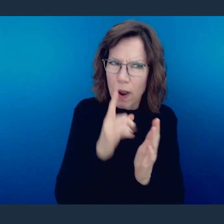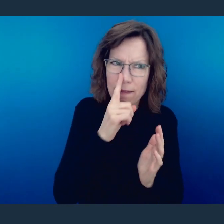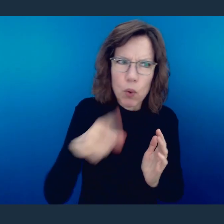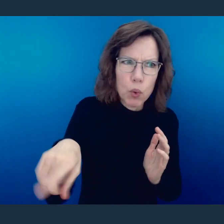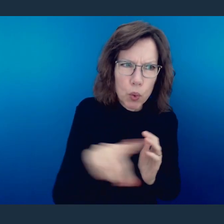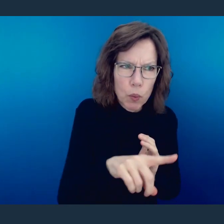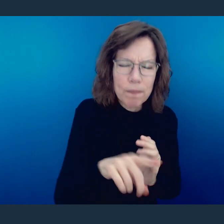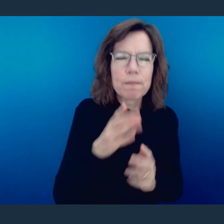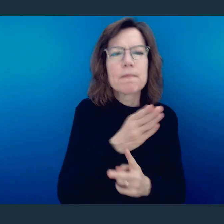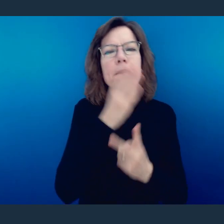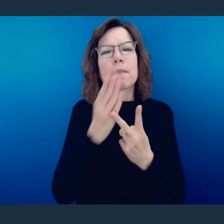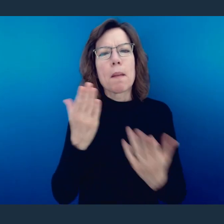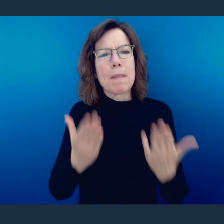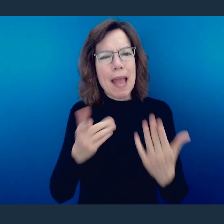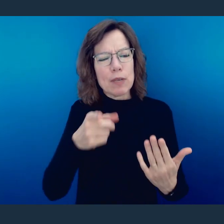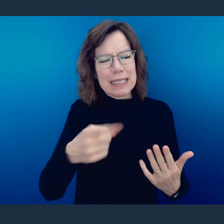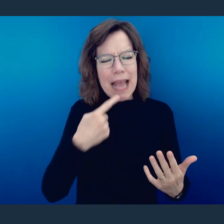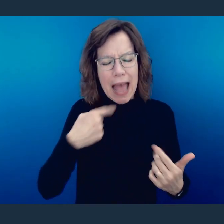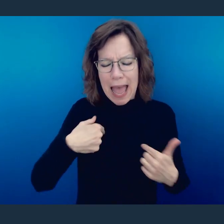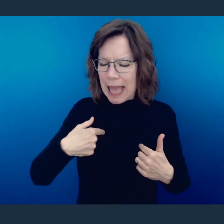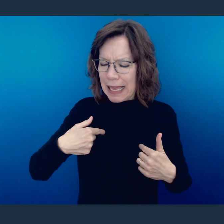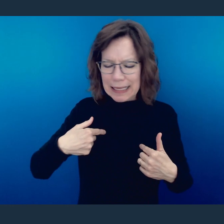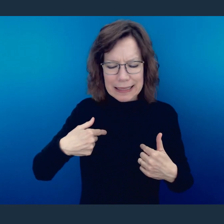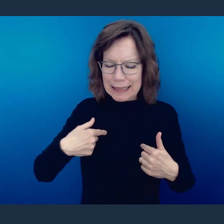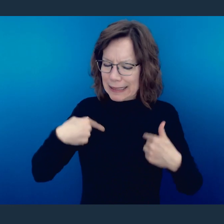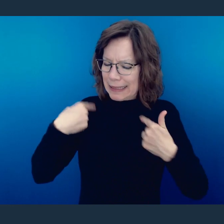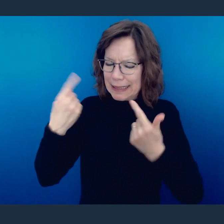And maybe you're here and you're saying, I haven't been doing these things but now I